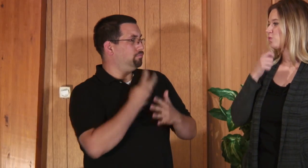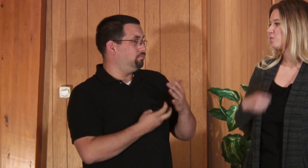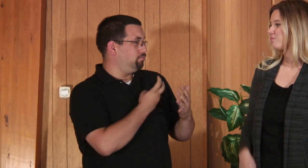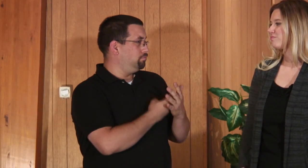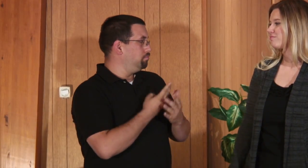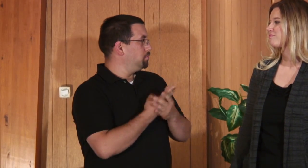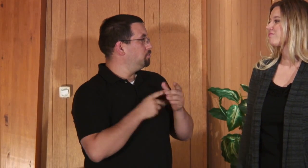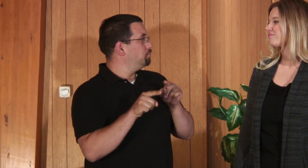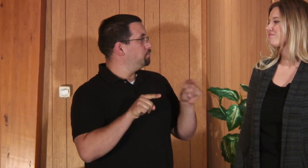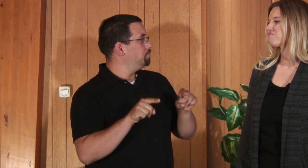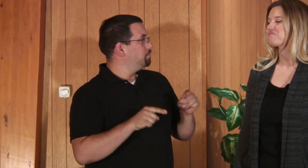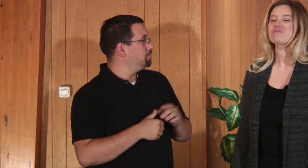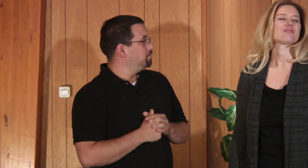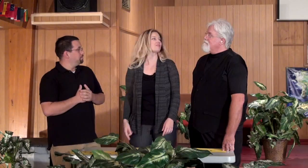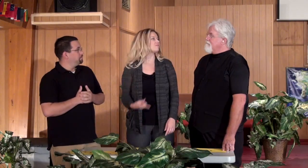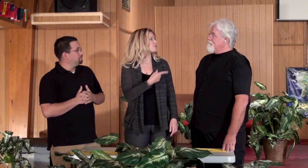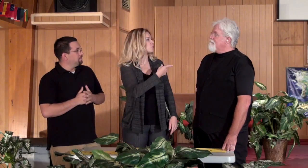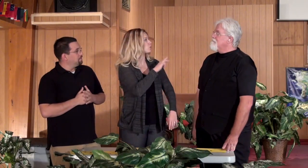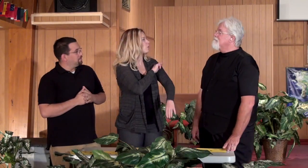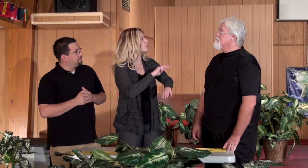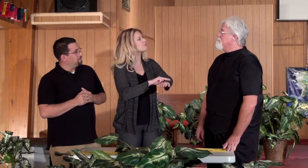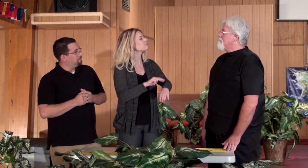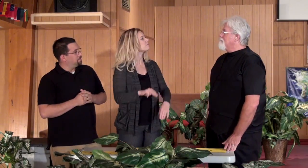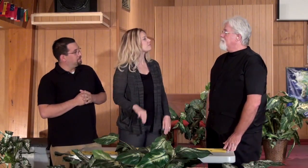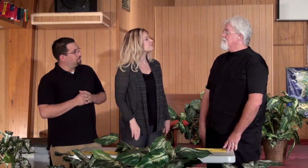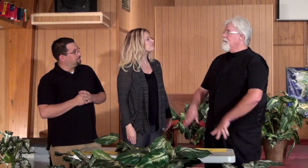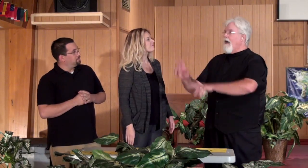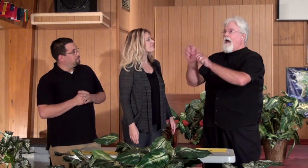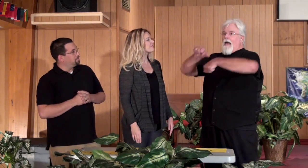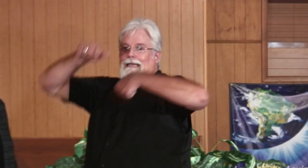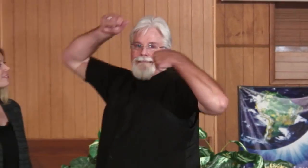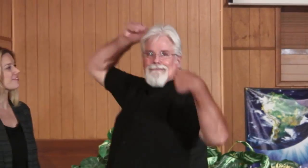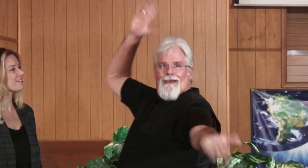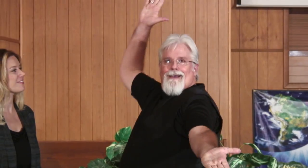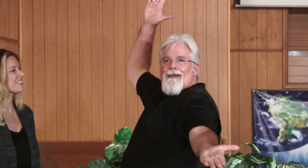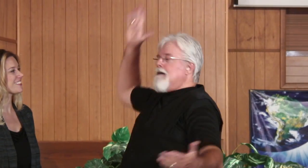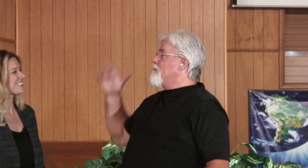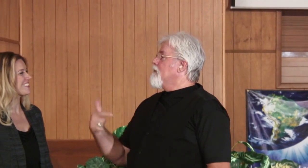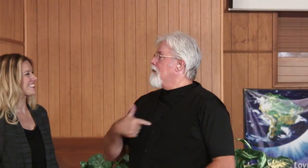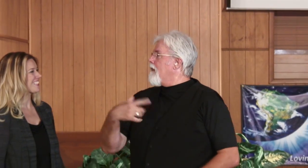there I got into both of those. Candice: What about you Mark?